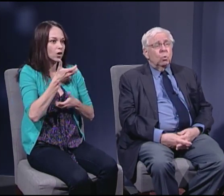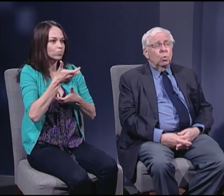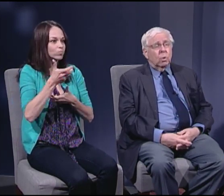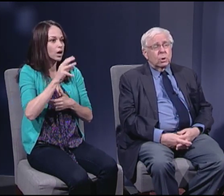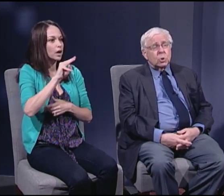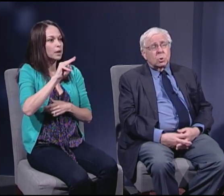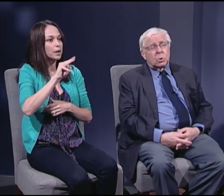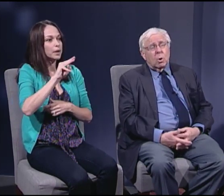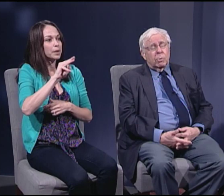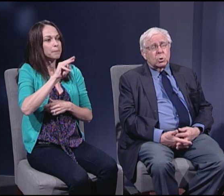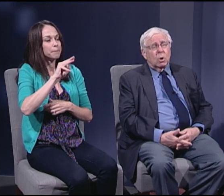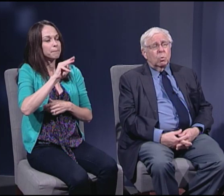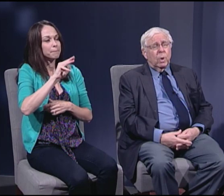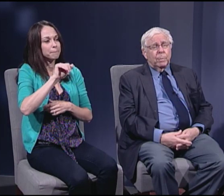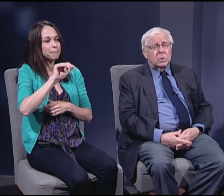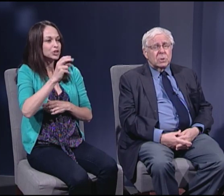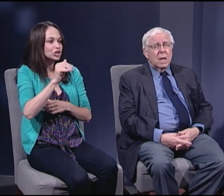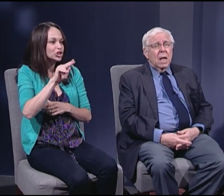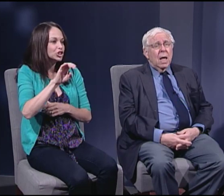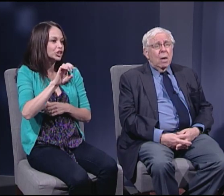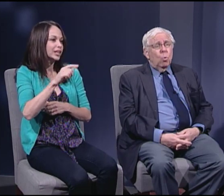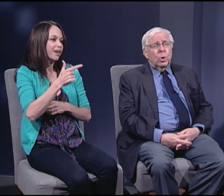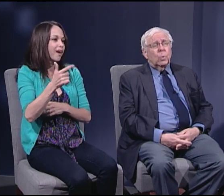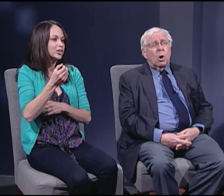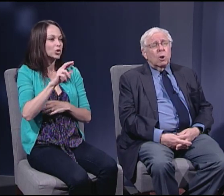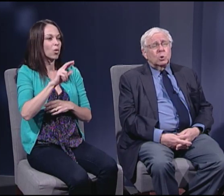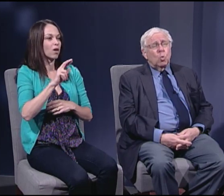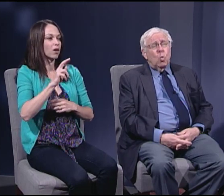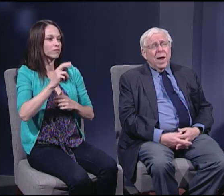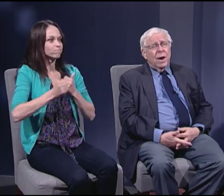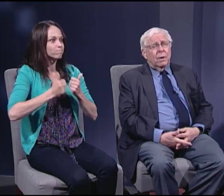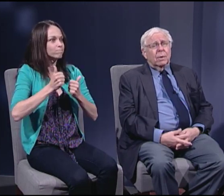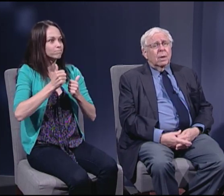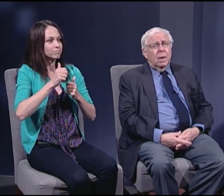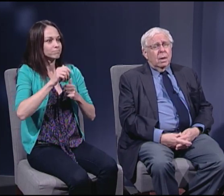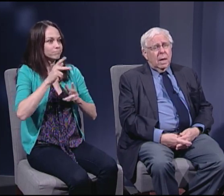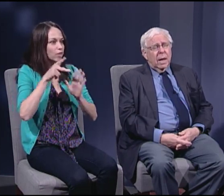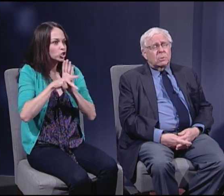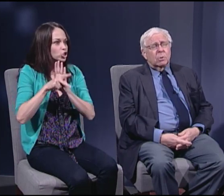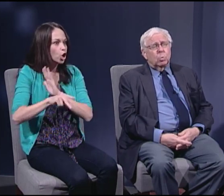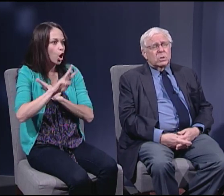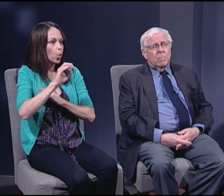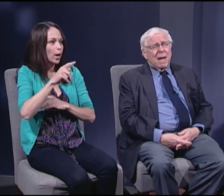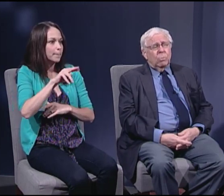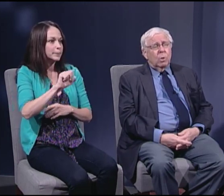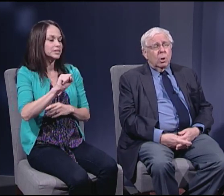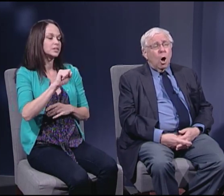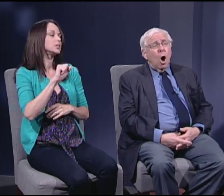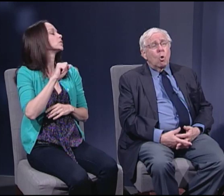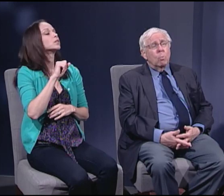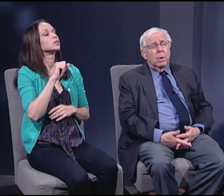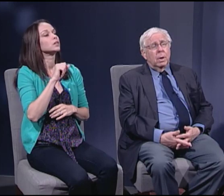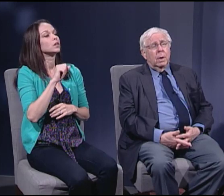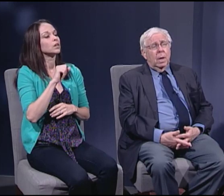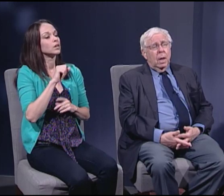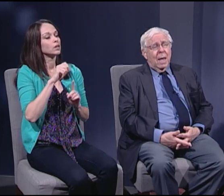or so-called assault weapons with regard to where, Heller was about the home.